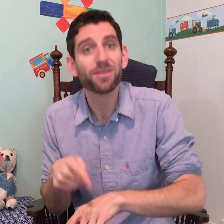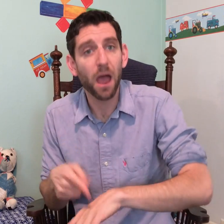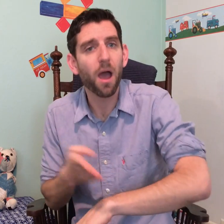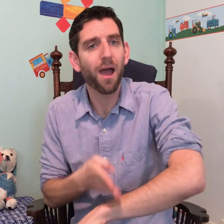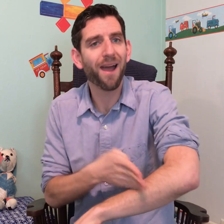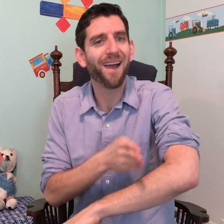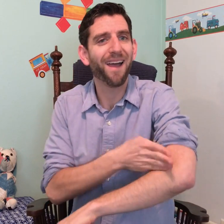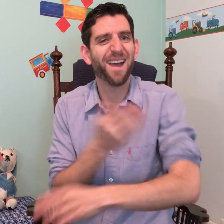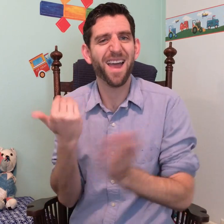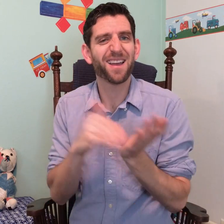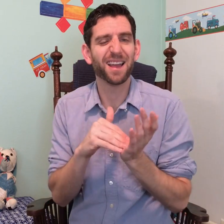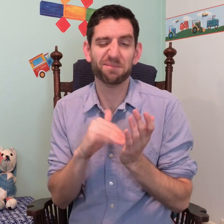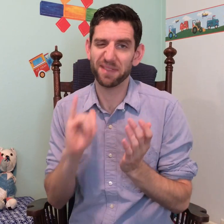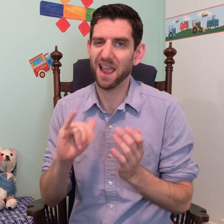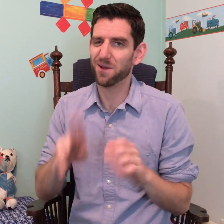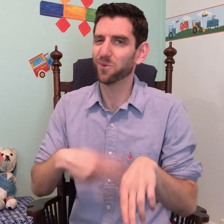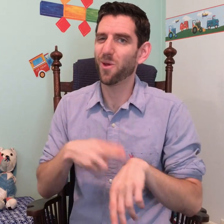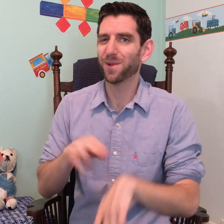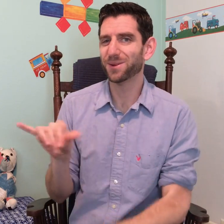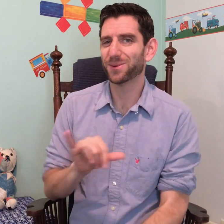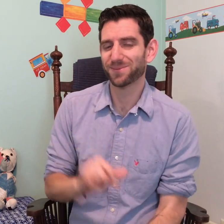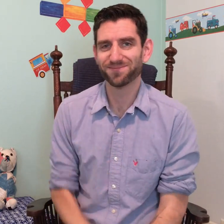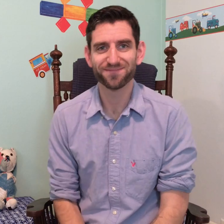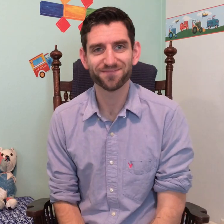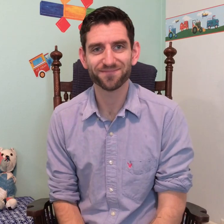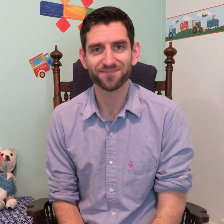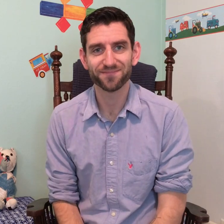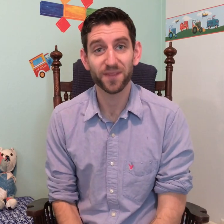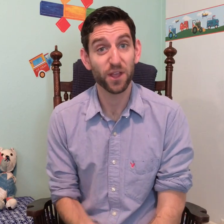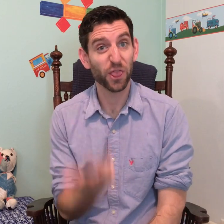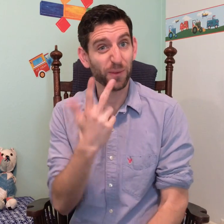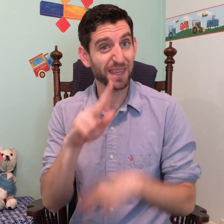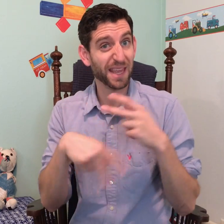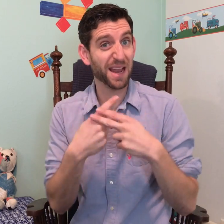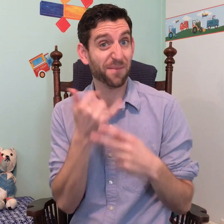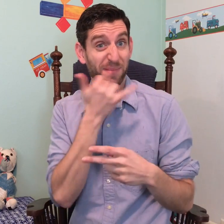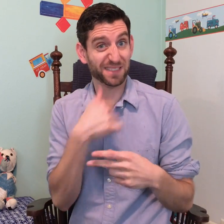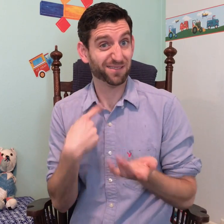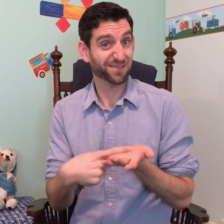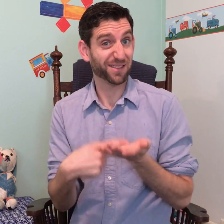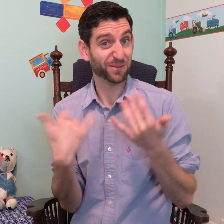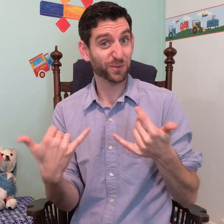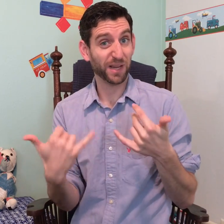And then they get better at it. That often happens and is normal, too. The three types we'll discuss today are